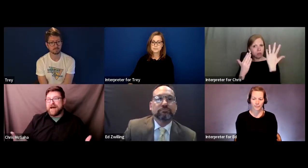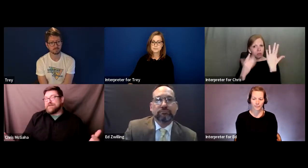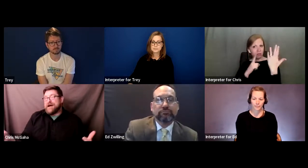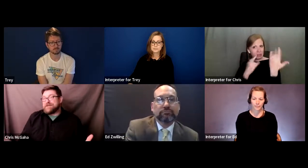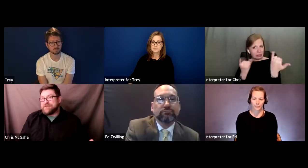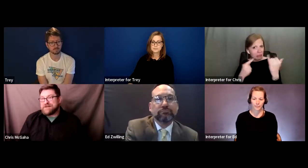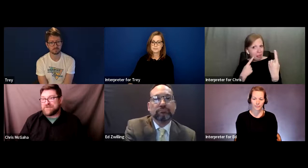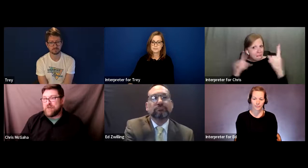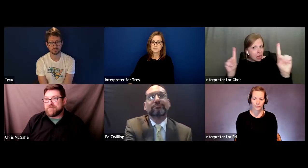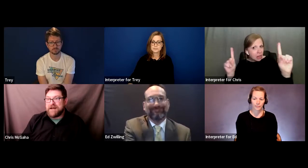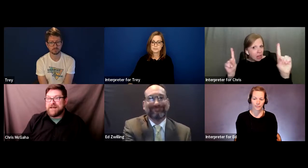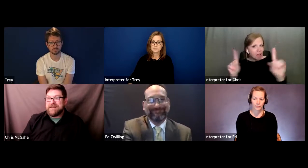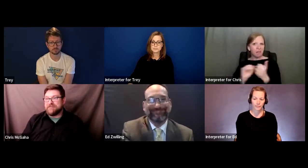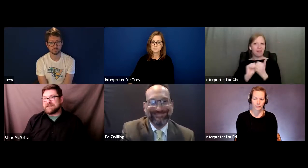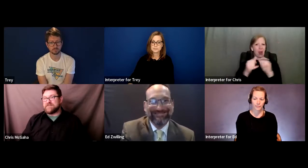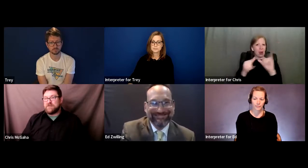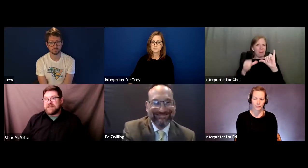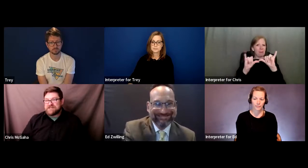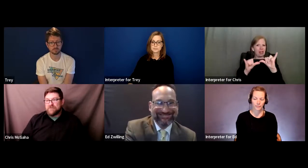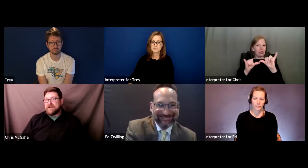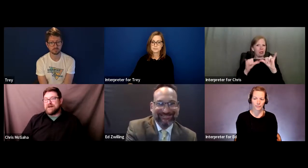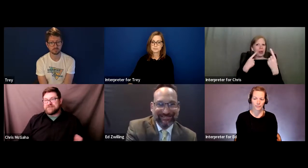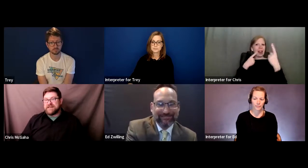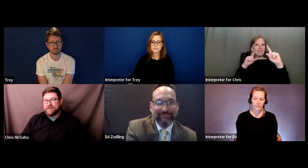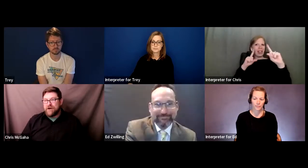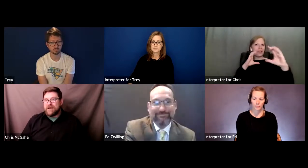I don't know how you measure or quantify effective communication when it comes to that law and